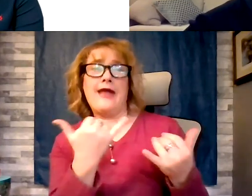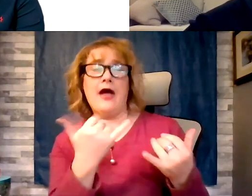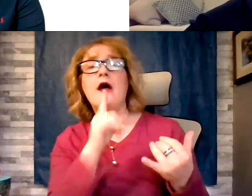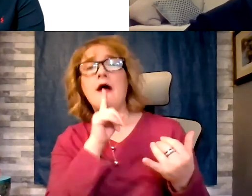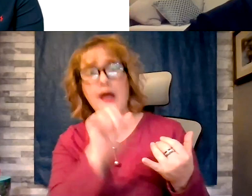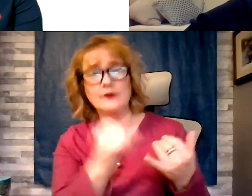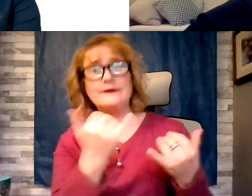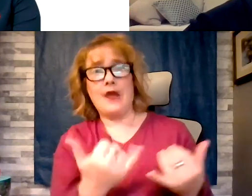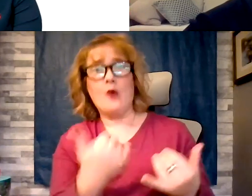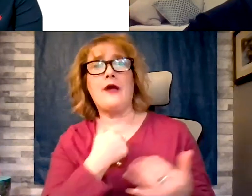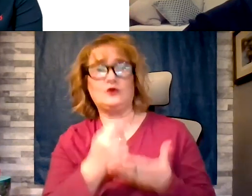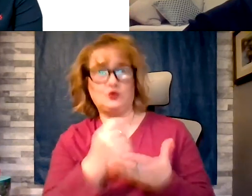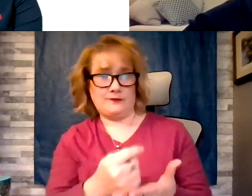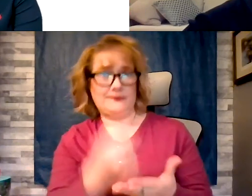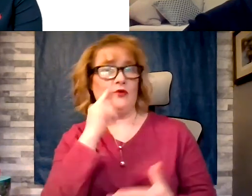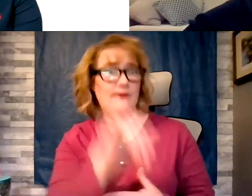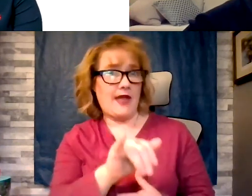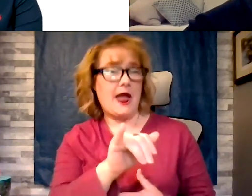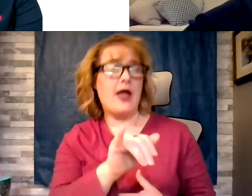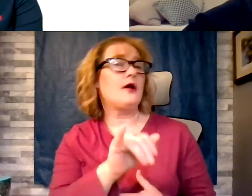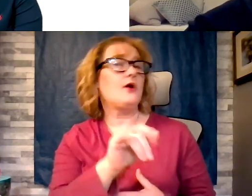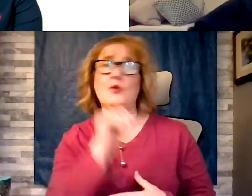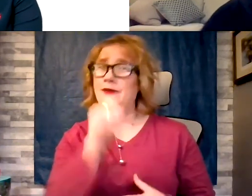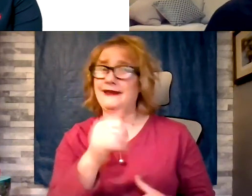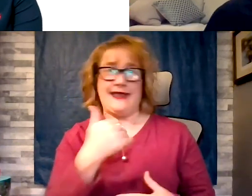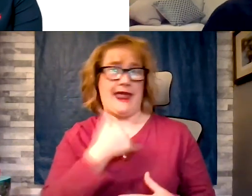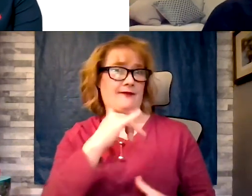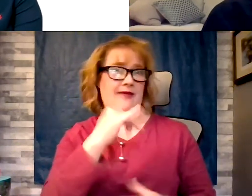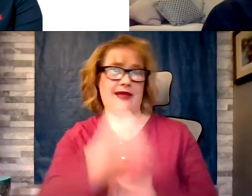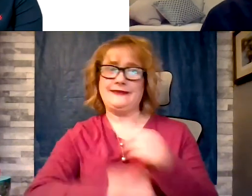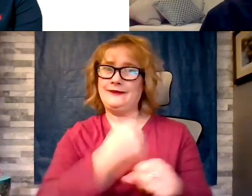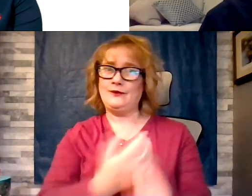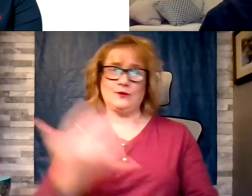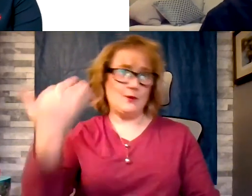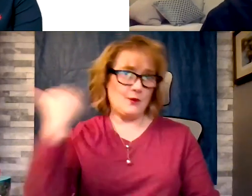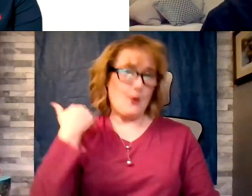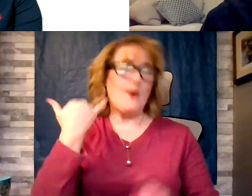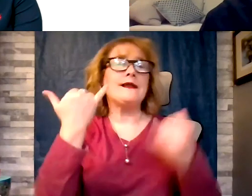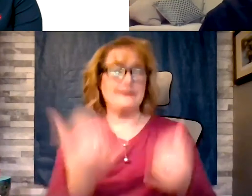didn't have one years ago. We are now beginning to screen the